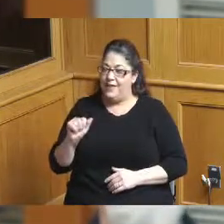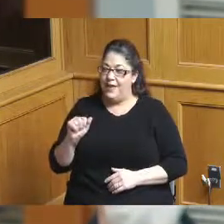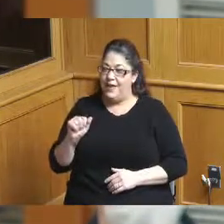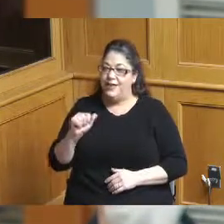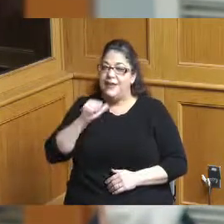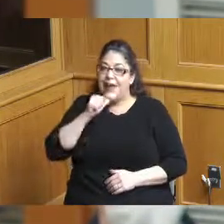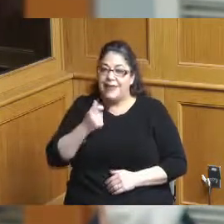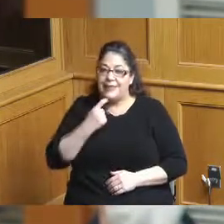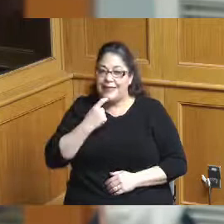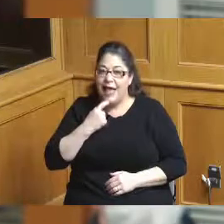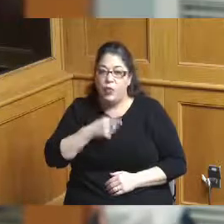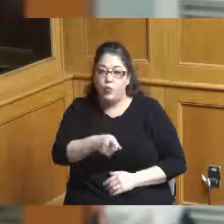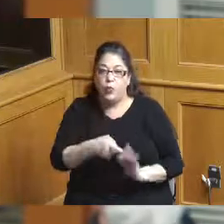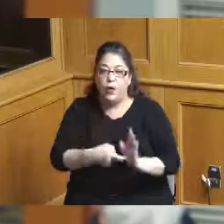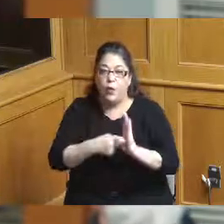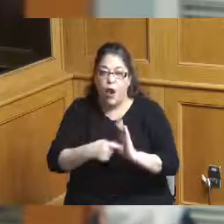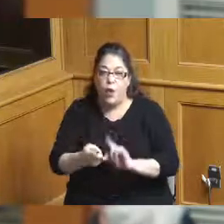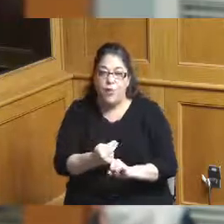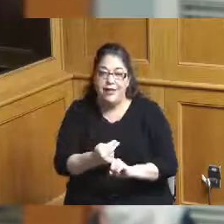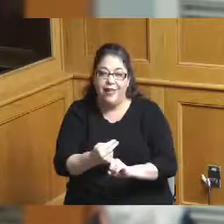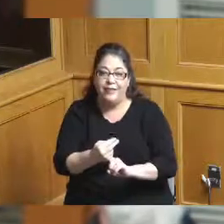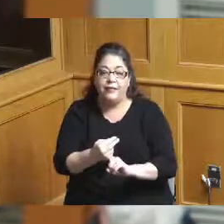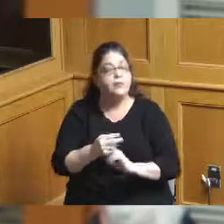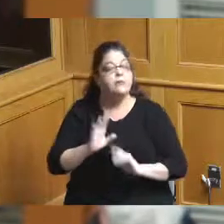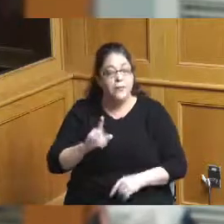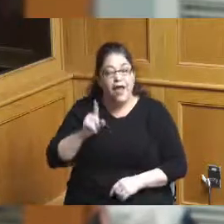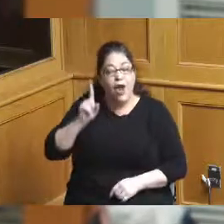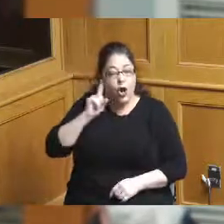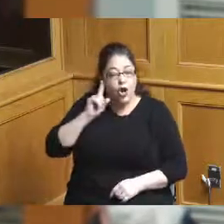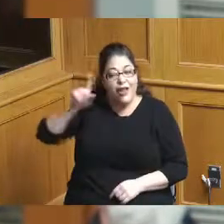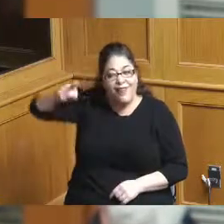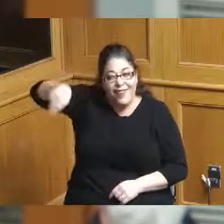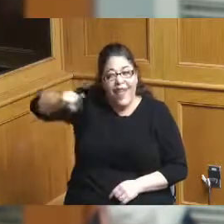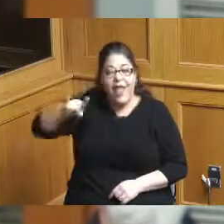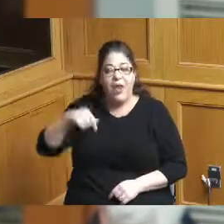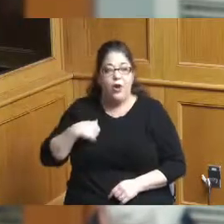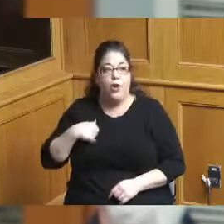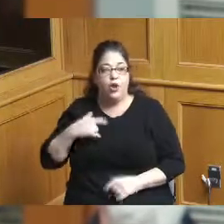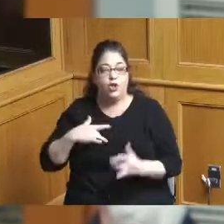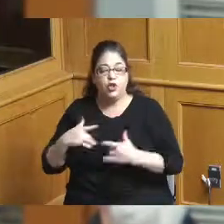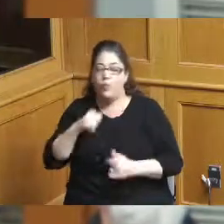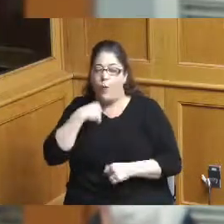what we have heard is that they have concerns that we don't have enough hotel rooms so if we